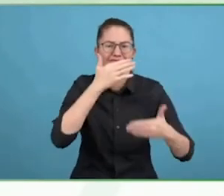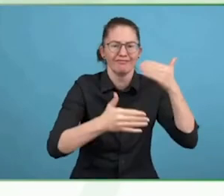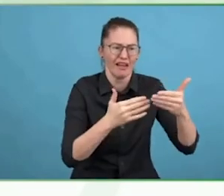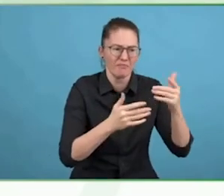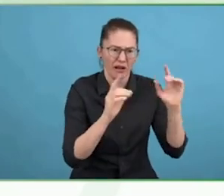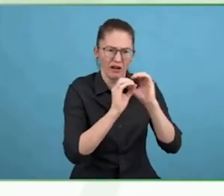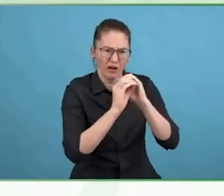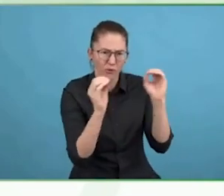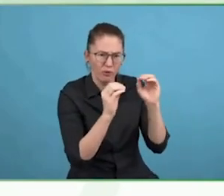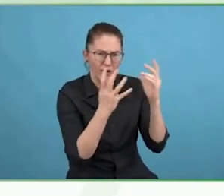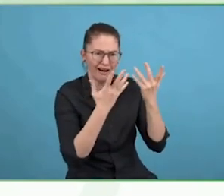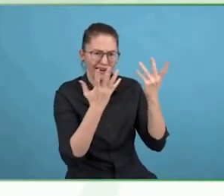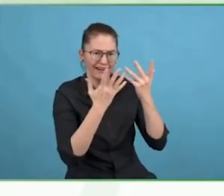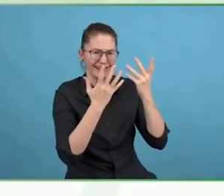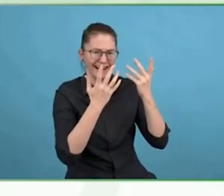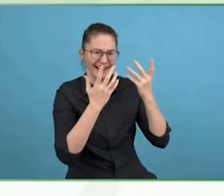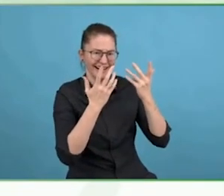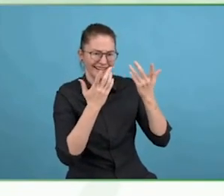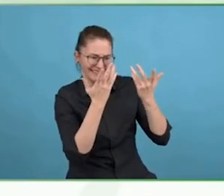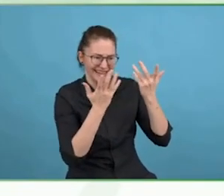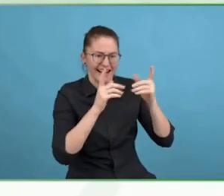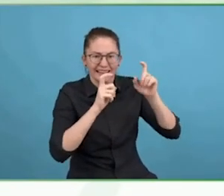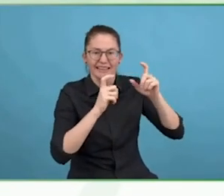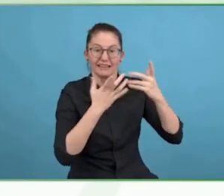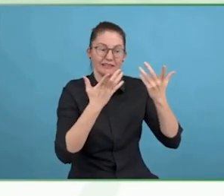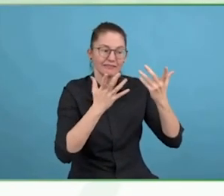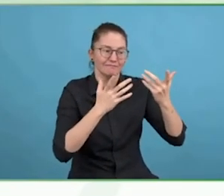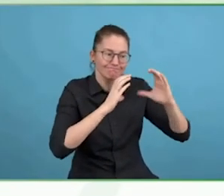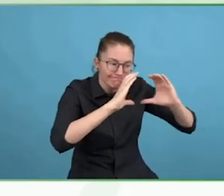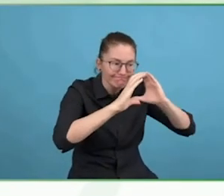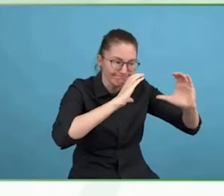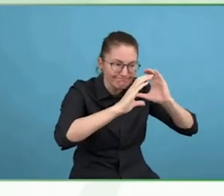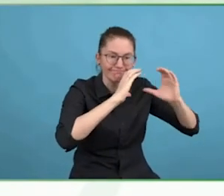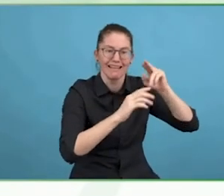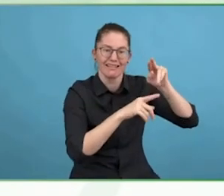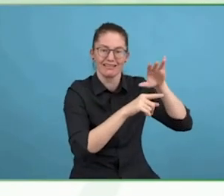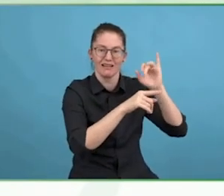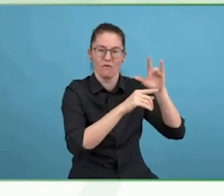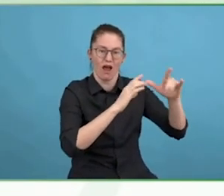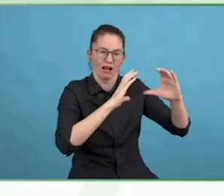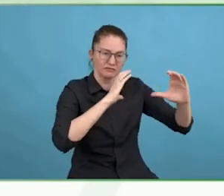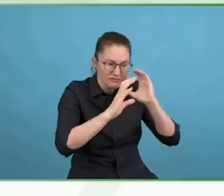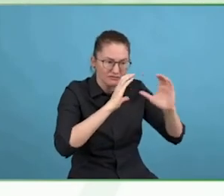So, a lot of verbal phone calls, emails going back-and-forth, at the